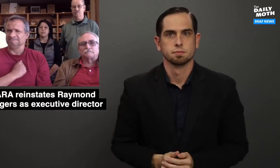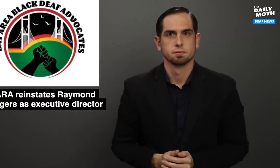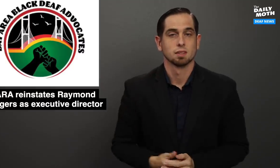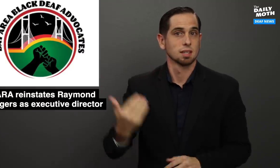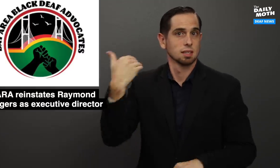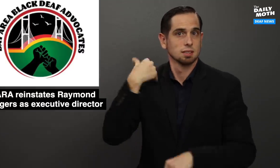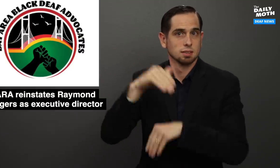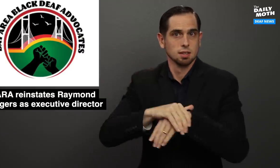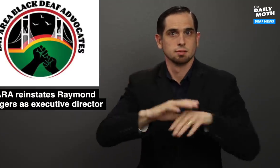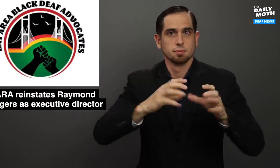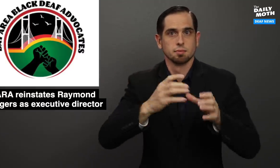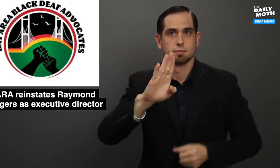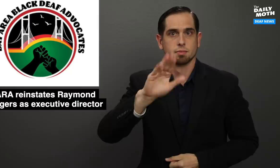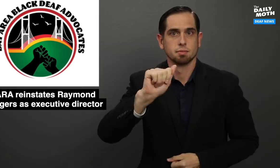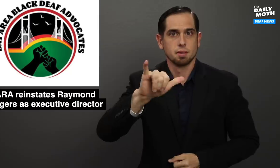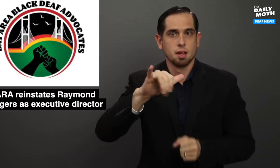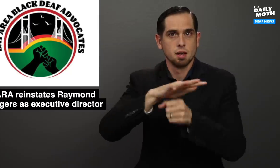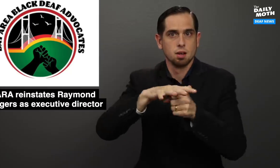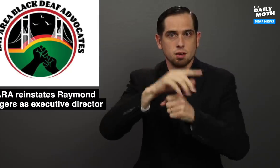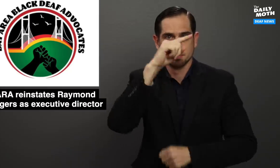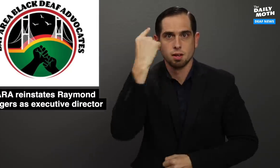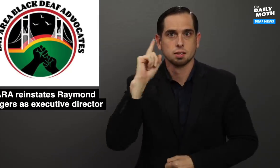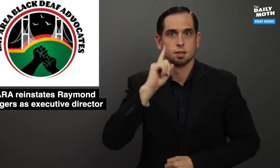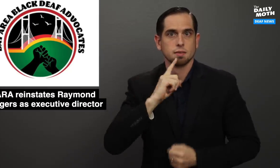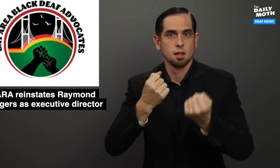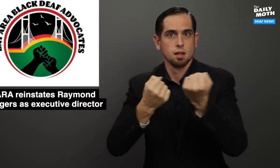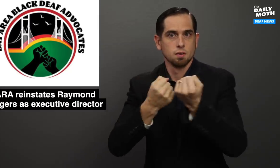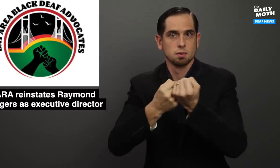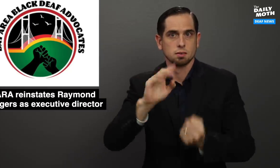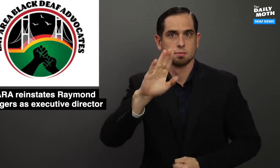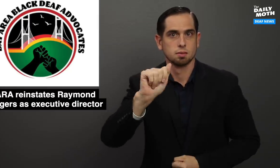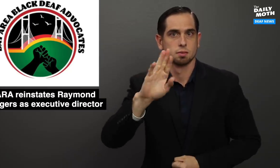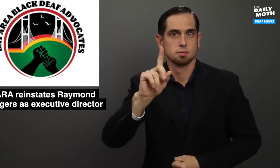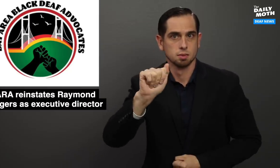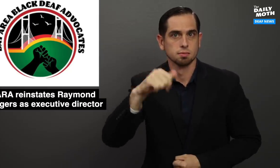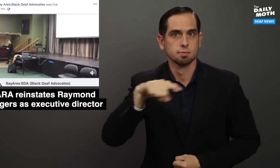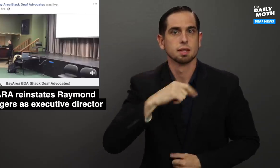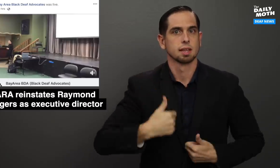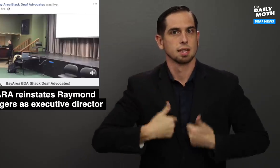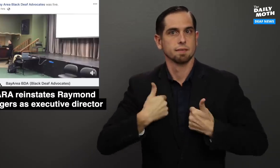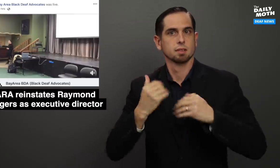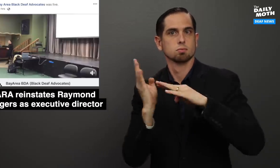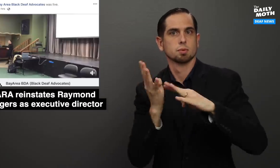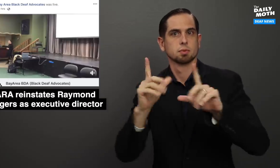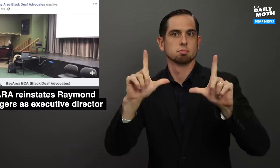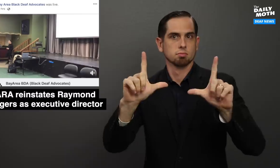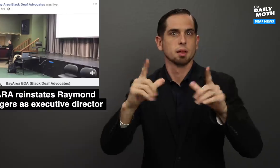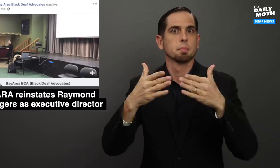Last night the Bay Area Black Deaf Advocates live-streamed